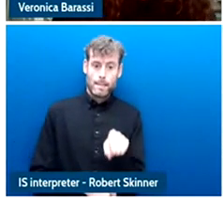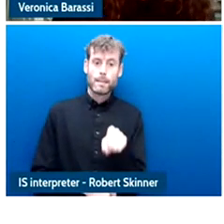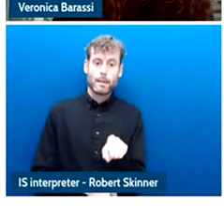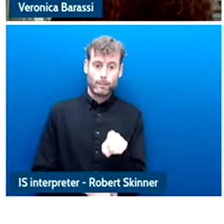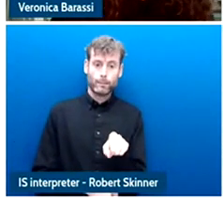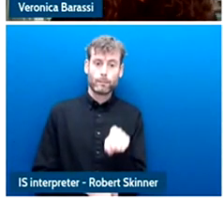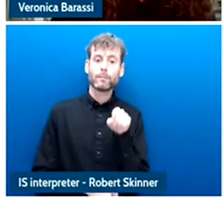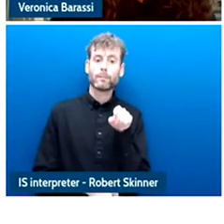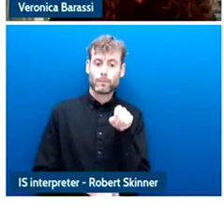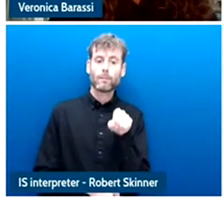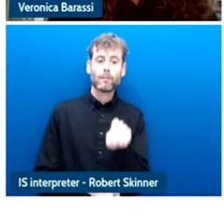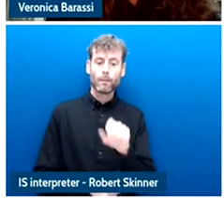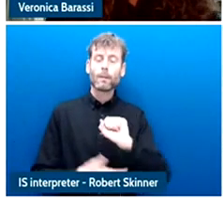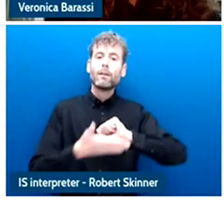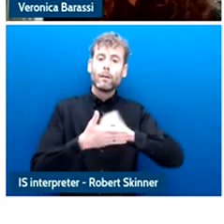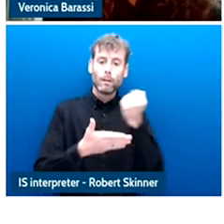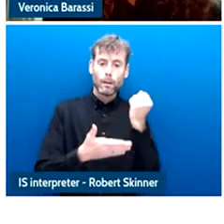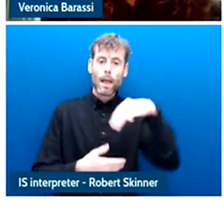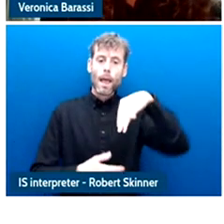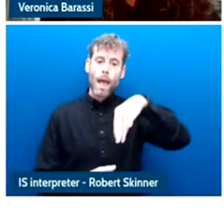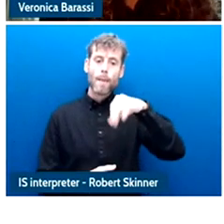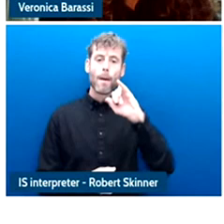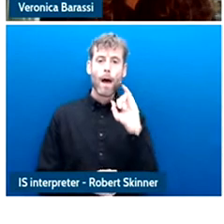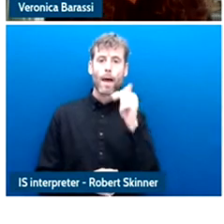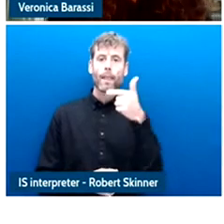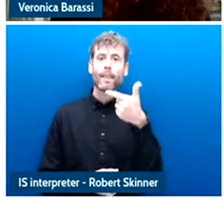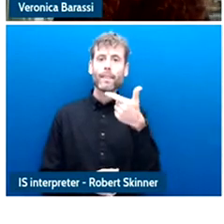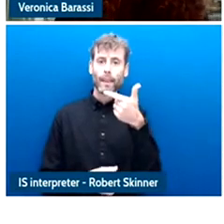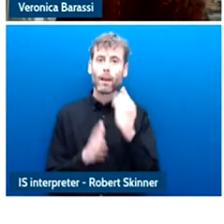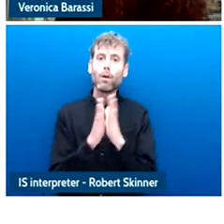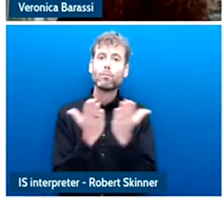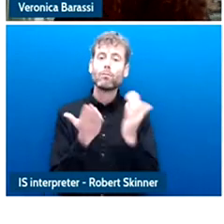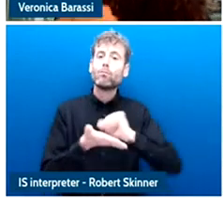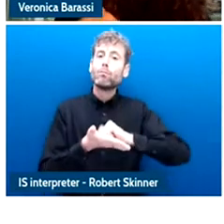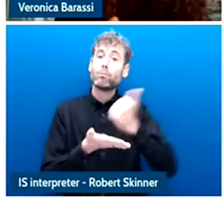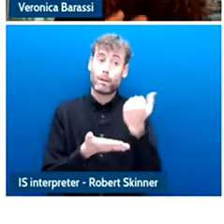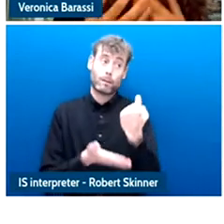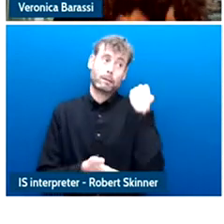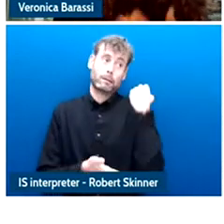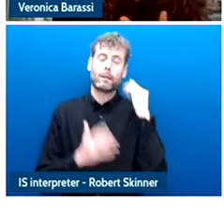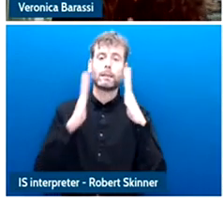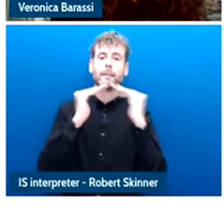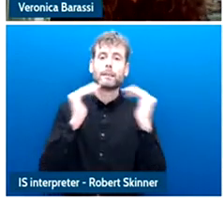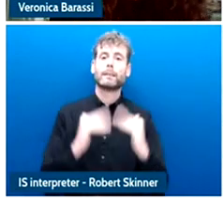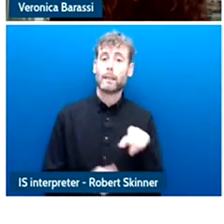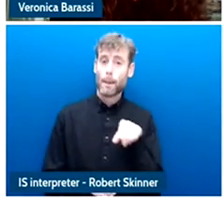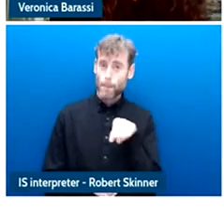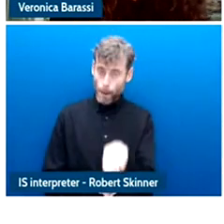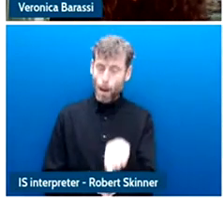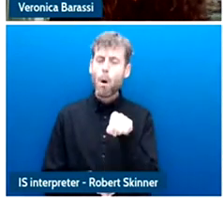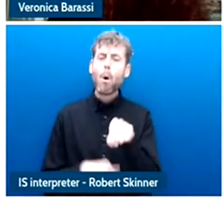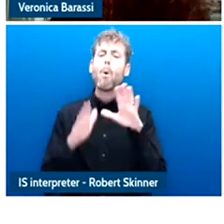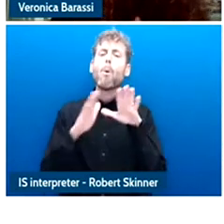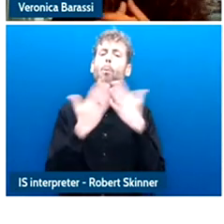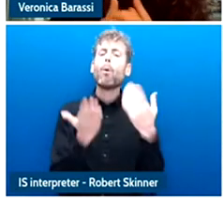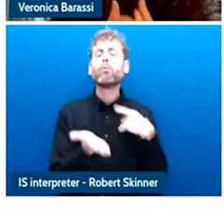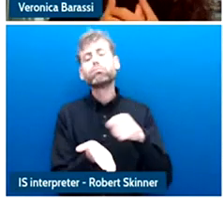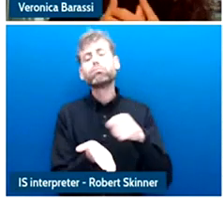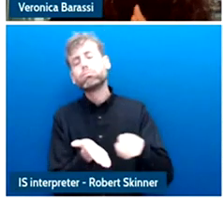was published by MIT press last centre and the book I was based on a personal